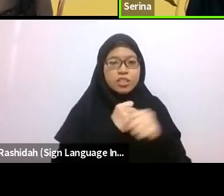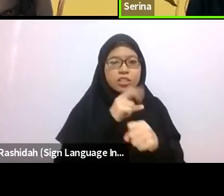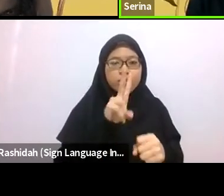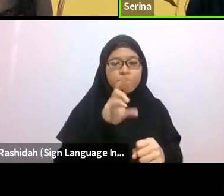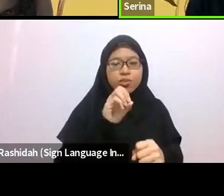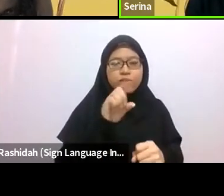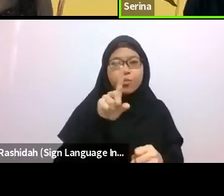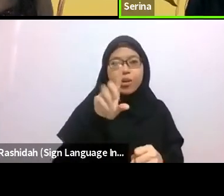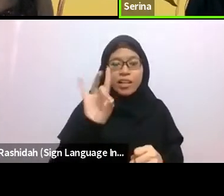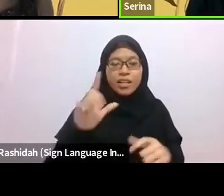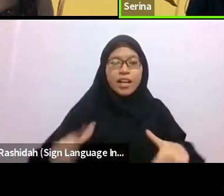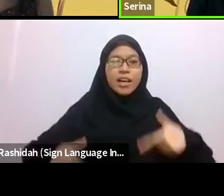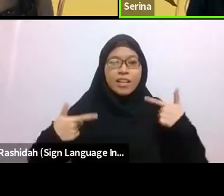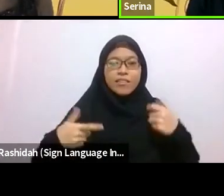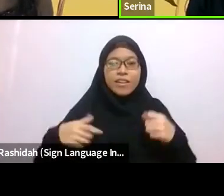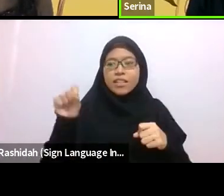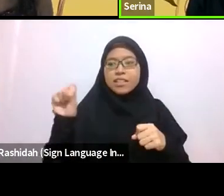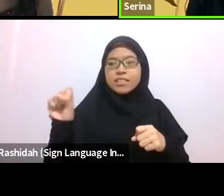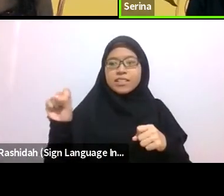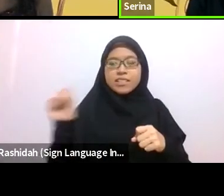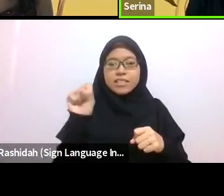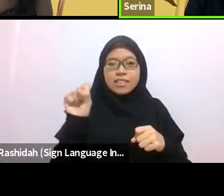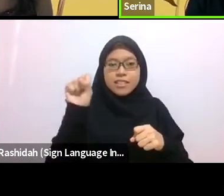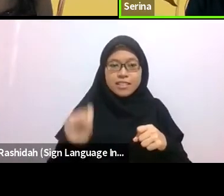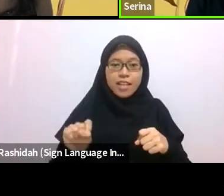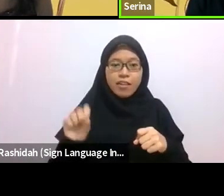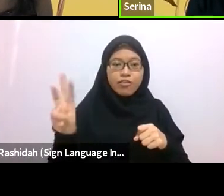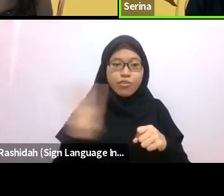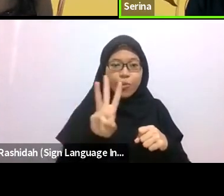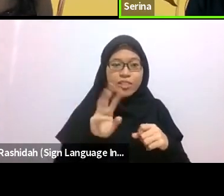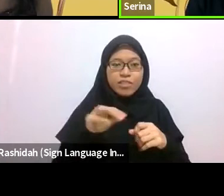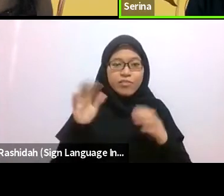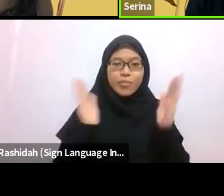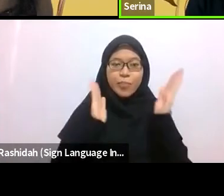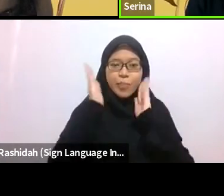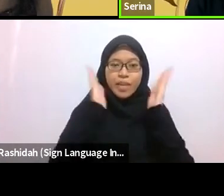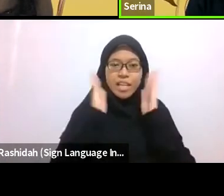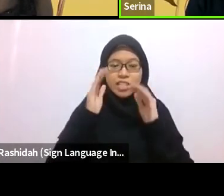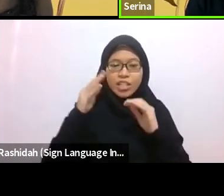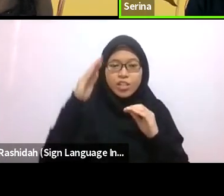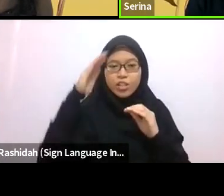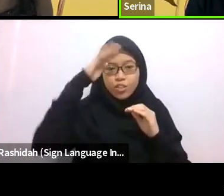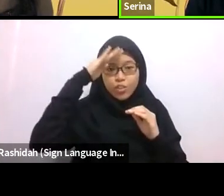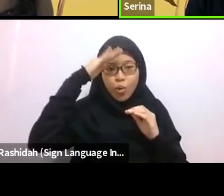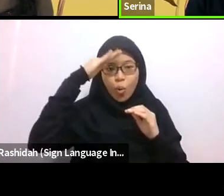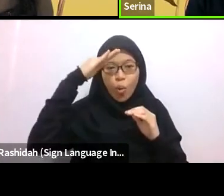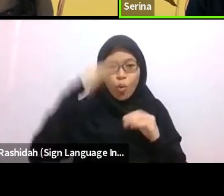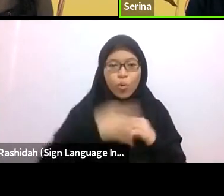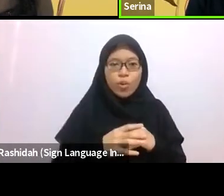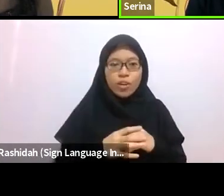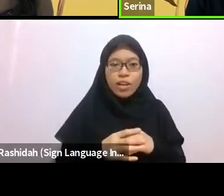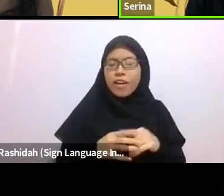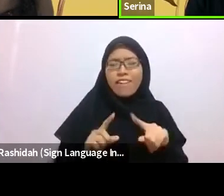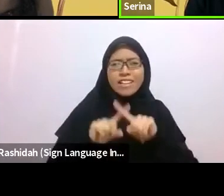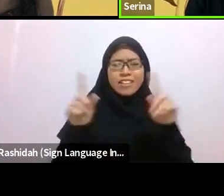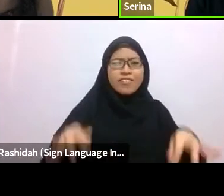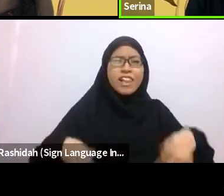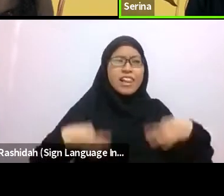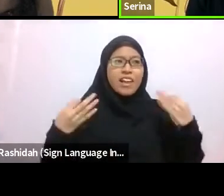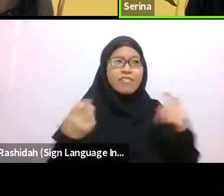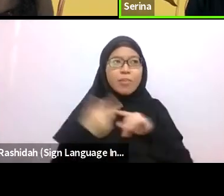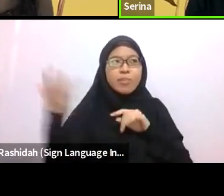And it’s a very different world and life from what I had before. My dad was a diplomat and we travelled well.